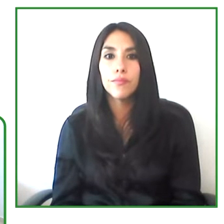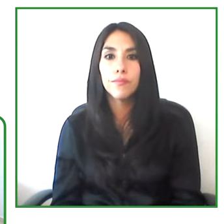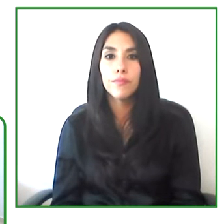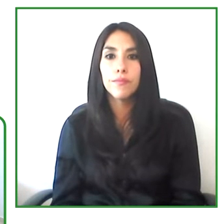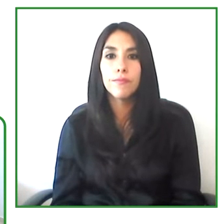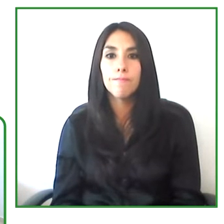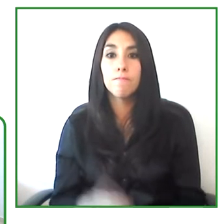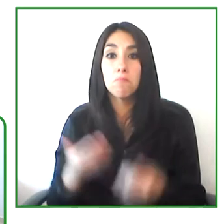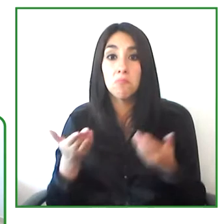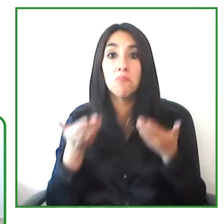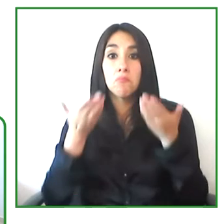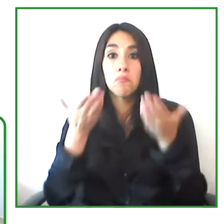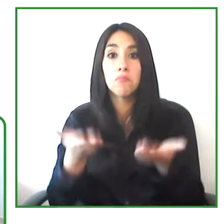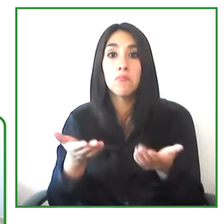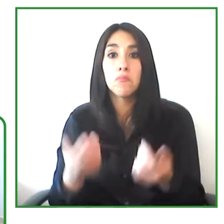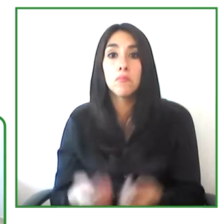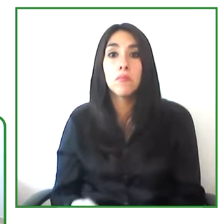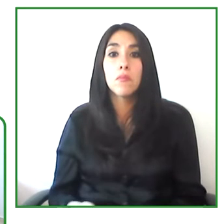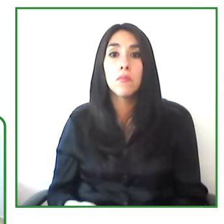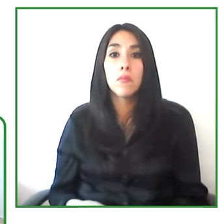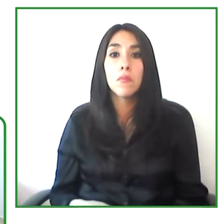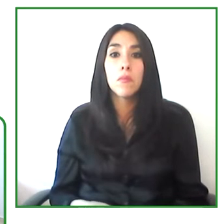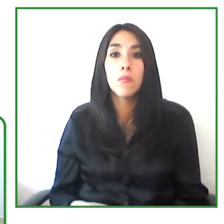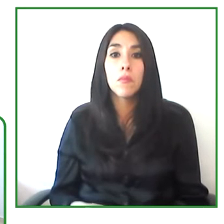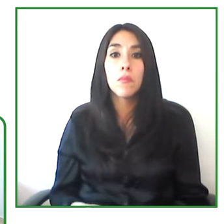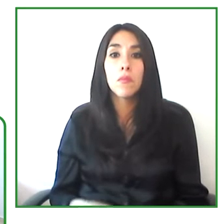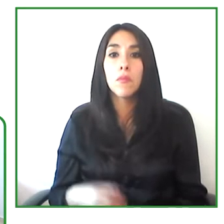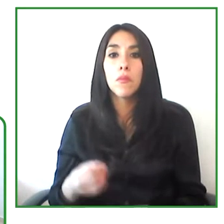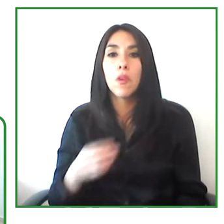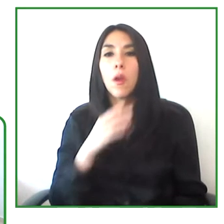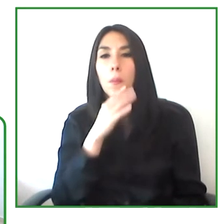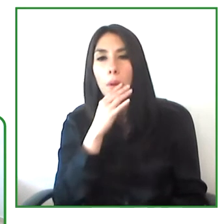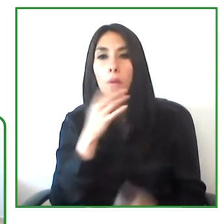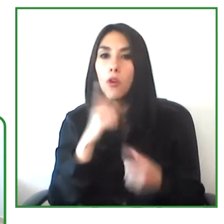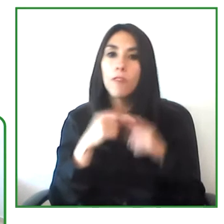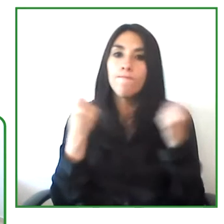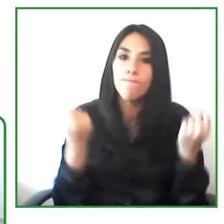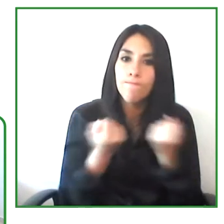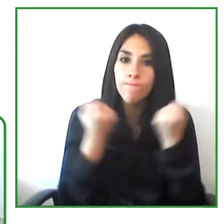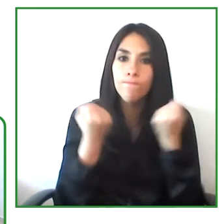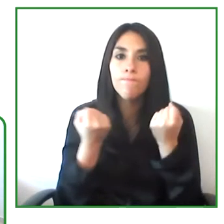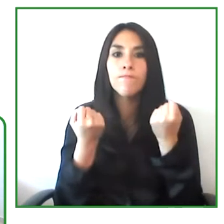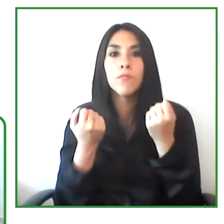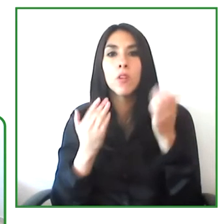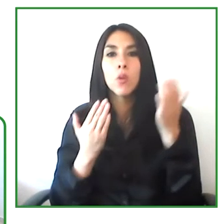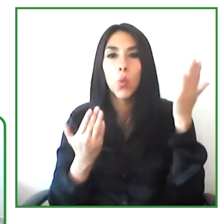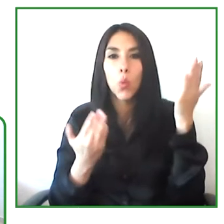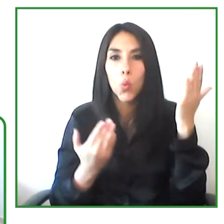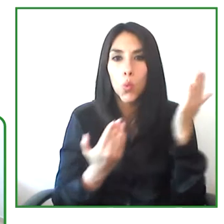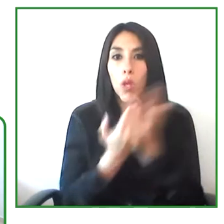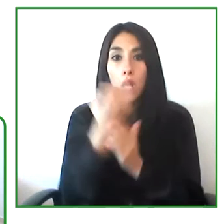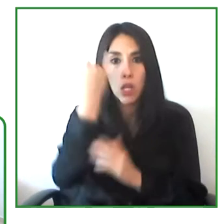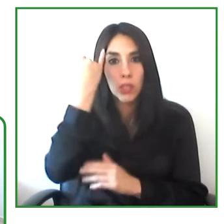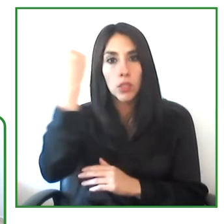And it has given a voice. And. And we need to push these initiatives